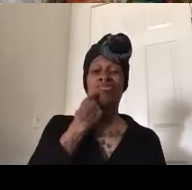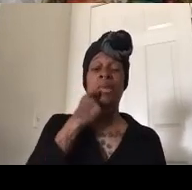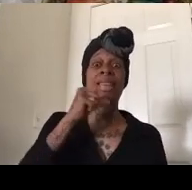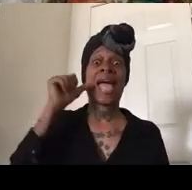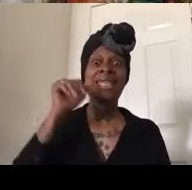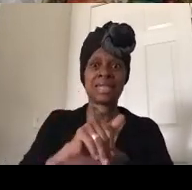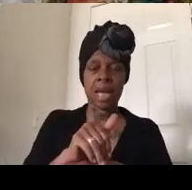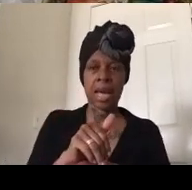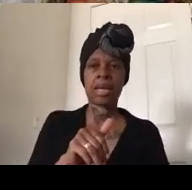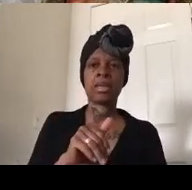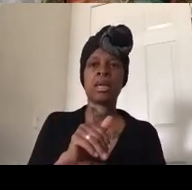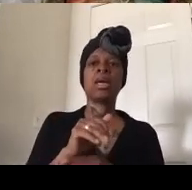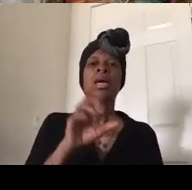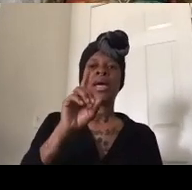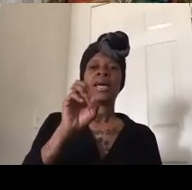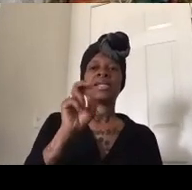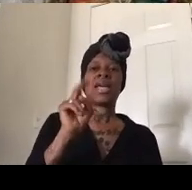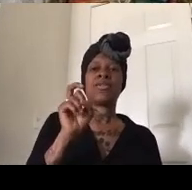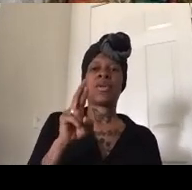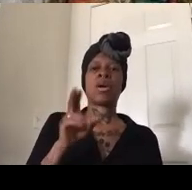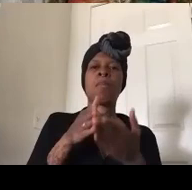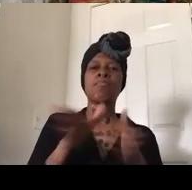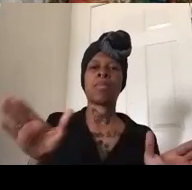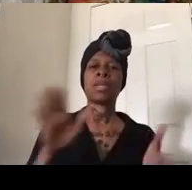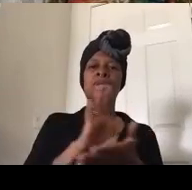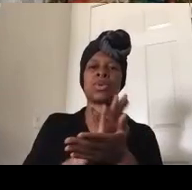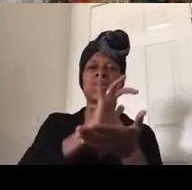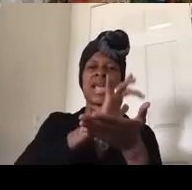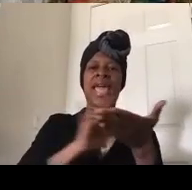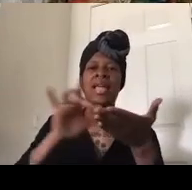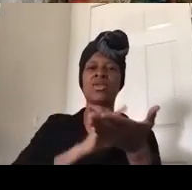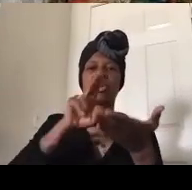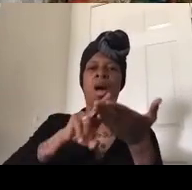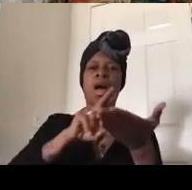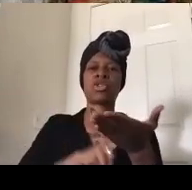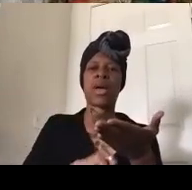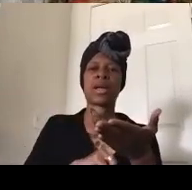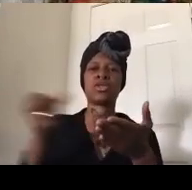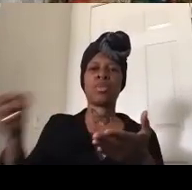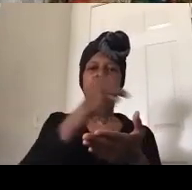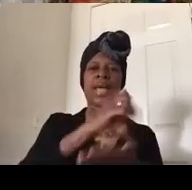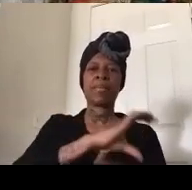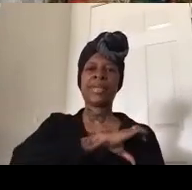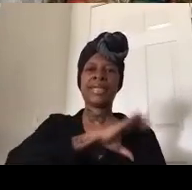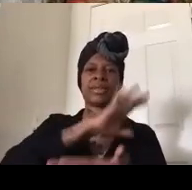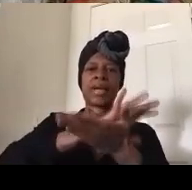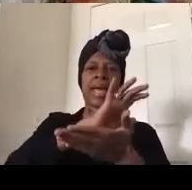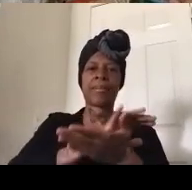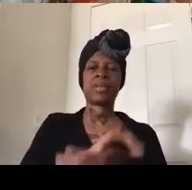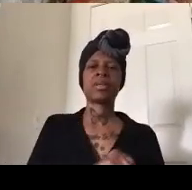public schools to cancel their contracts with police so there will be no more police in denver public schools